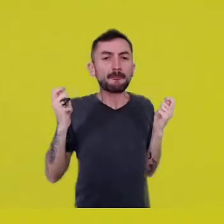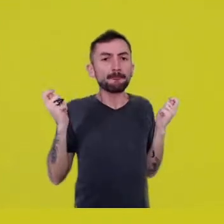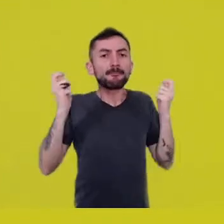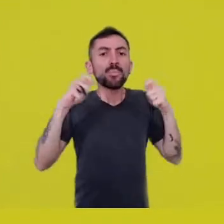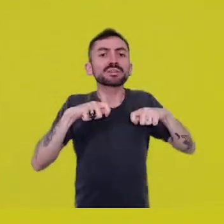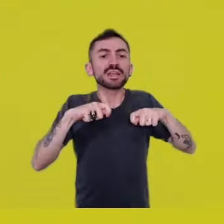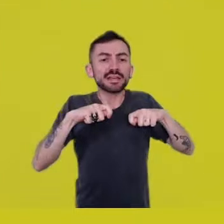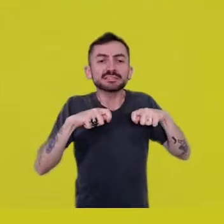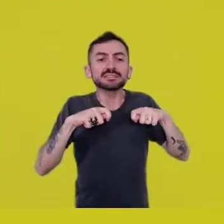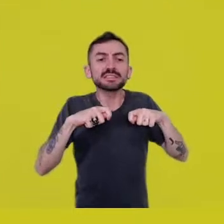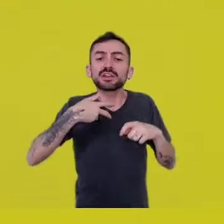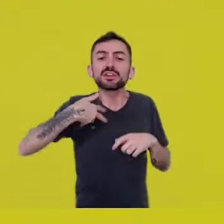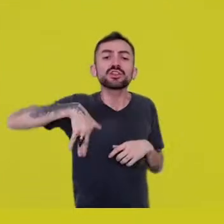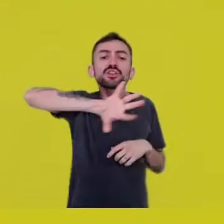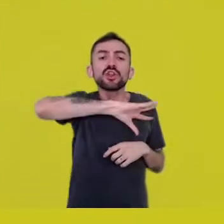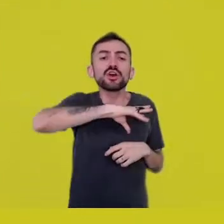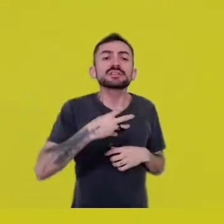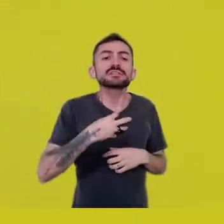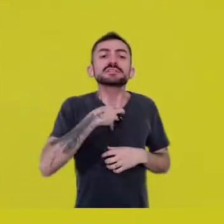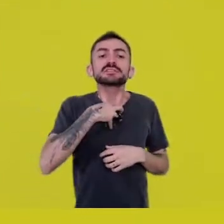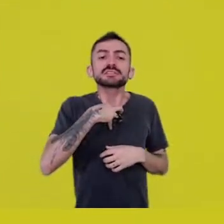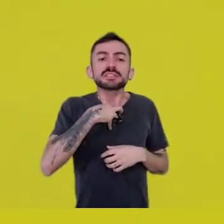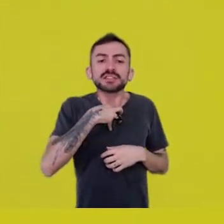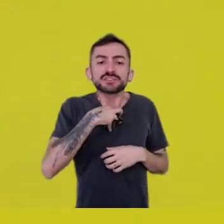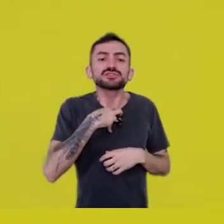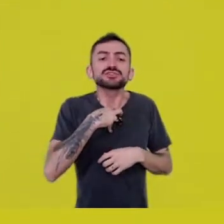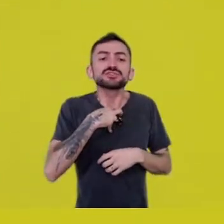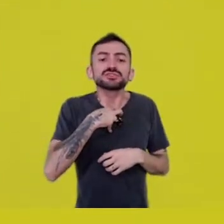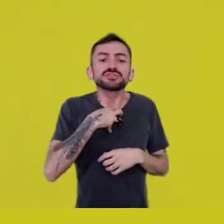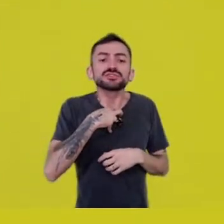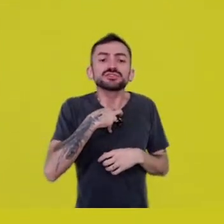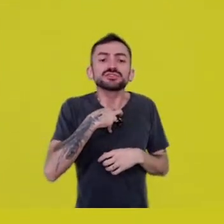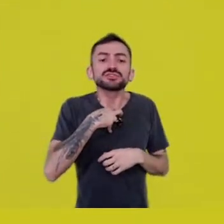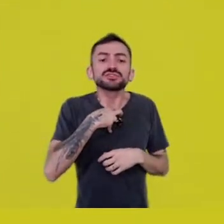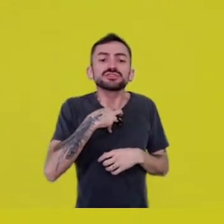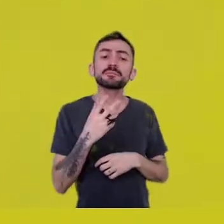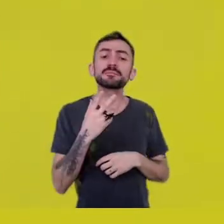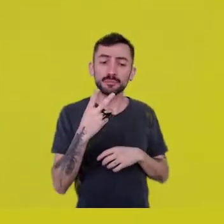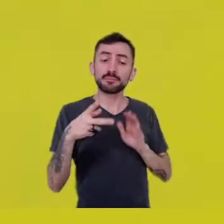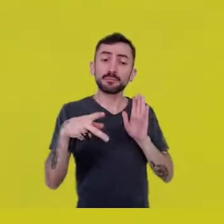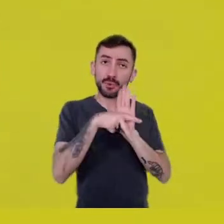so actively integrating sky and earth